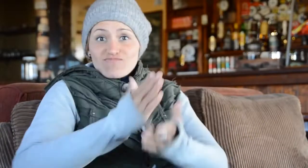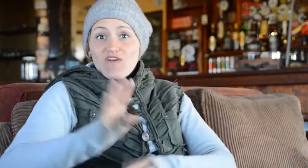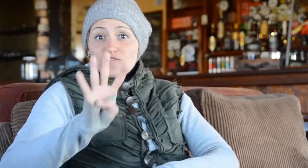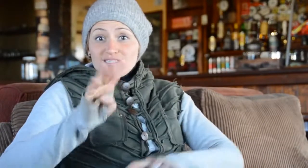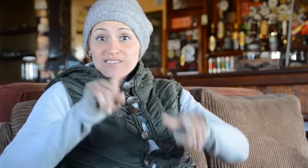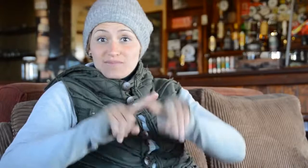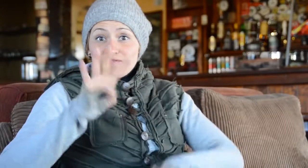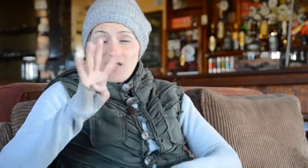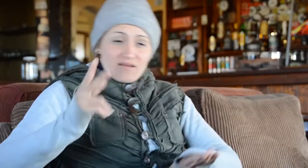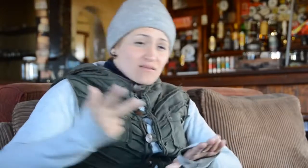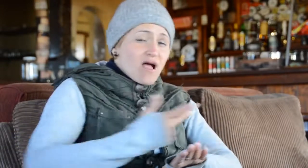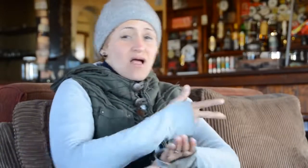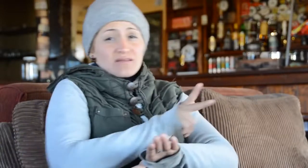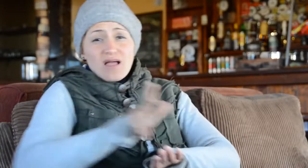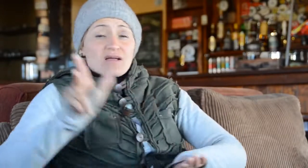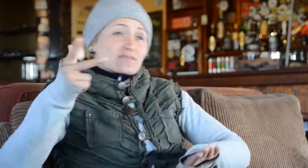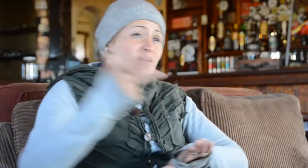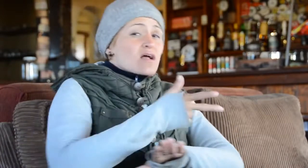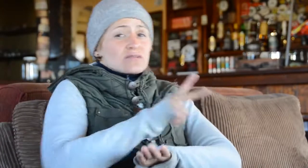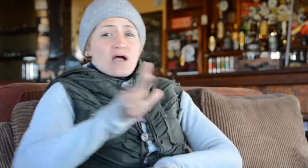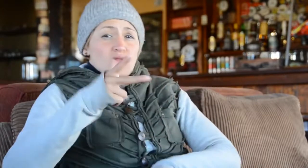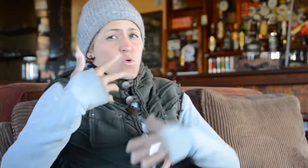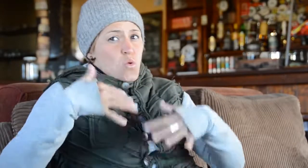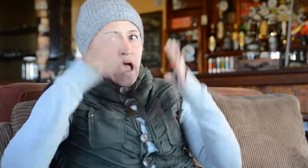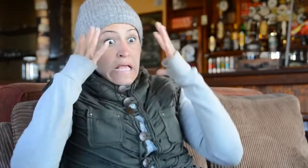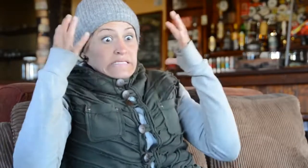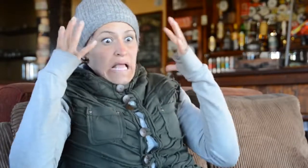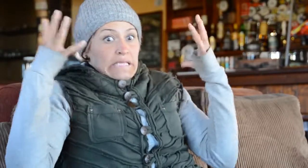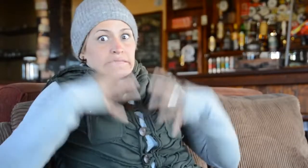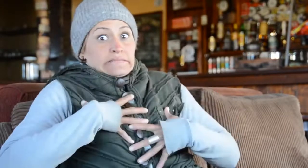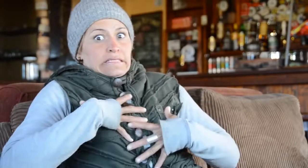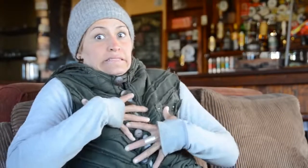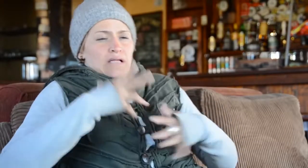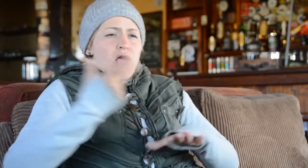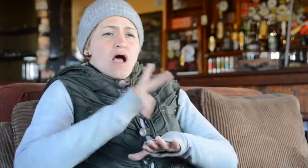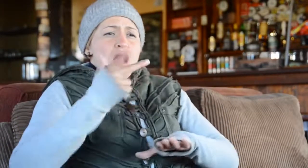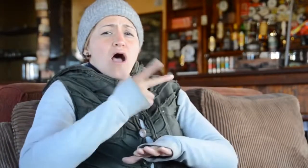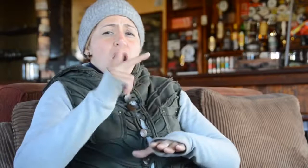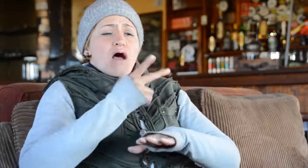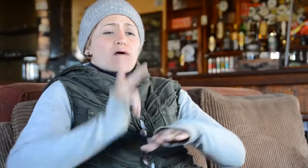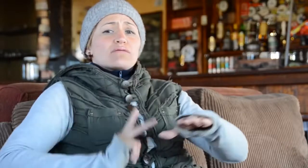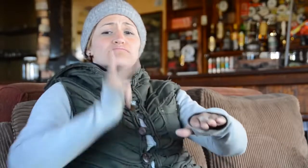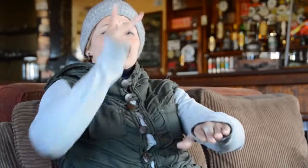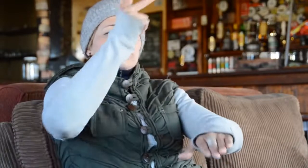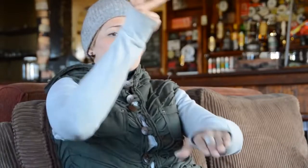First, a 4x4 vehicle was used to go on the path, with many hair raising moments